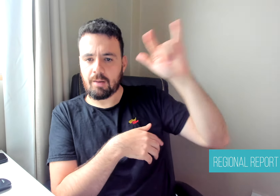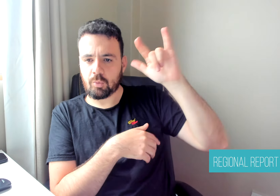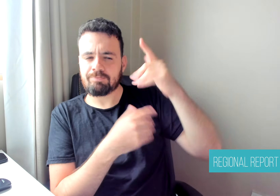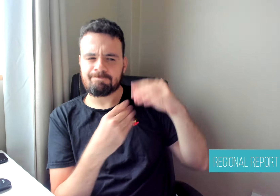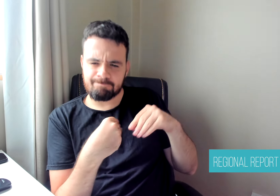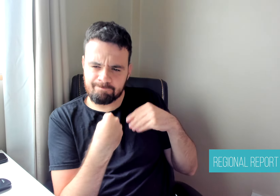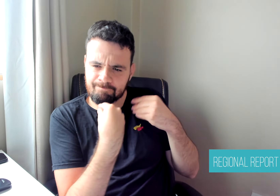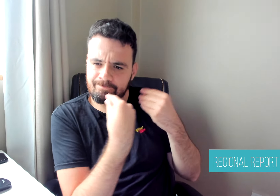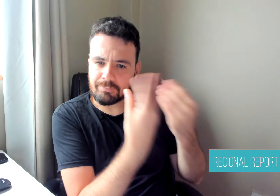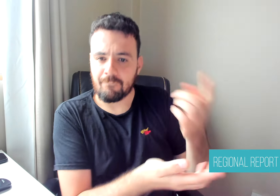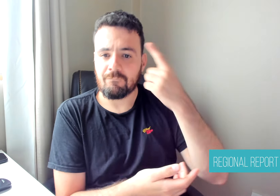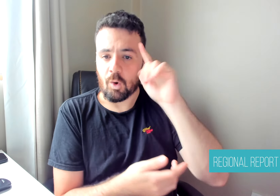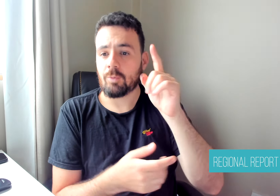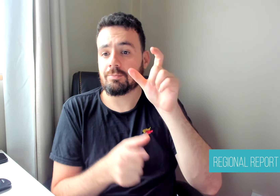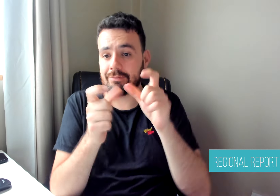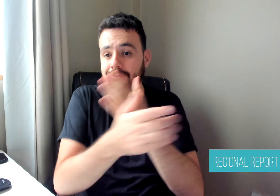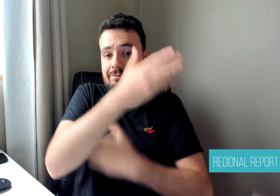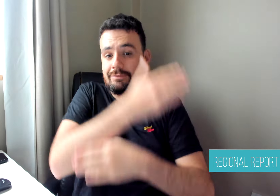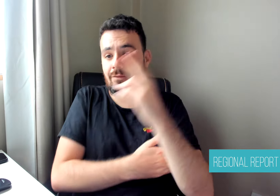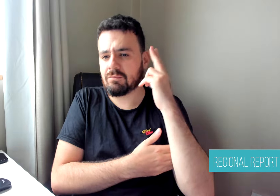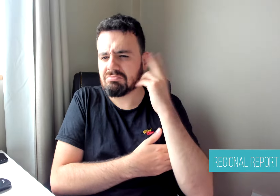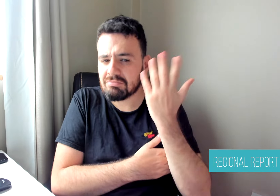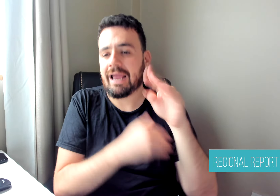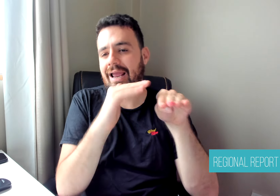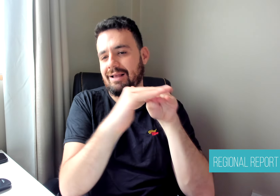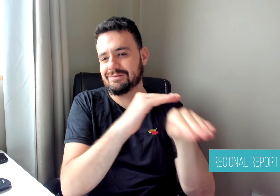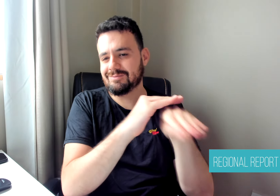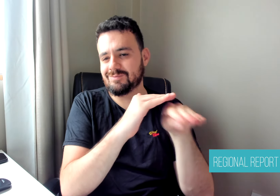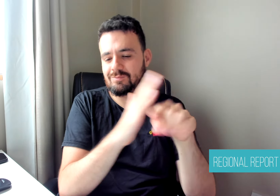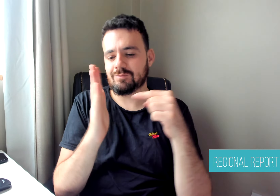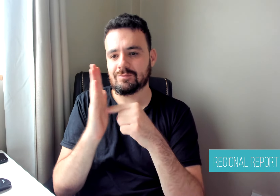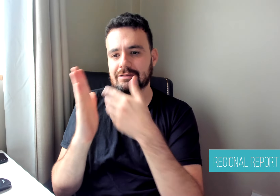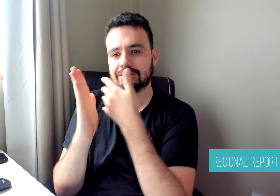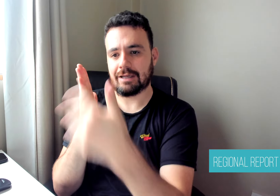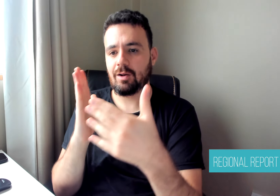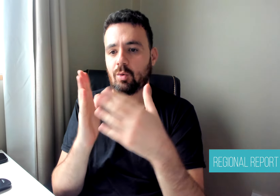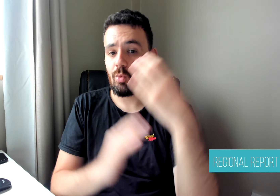and airline personnel. For the execution of the project,